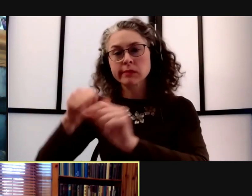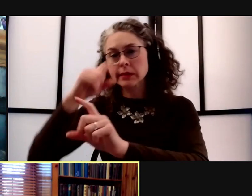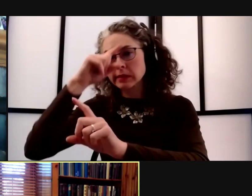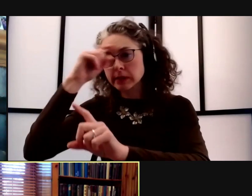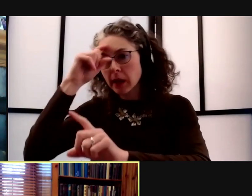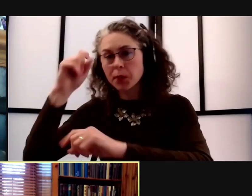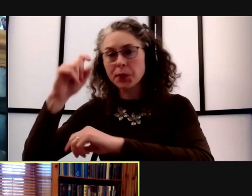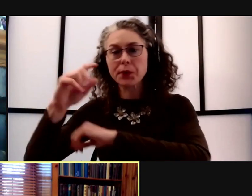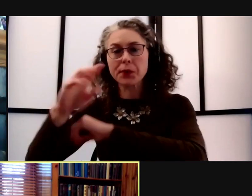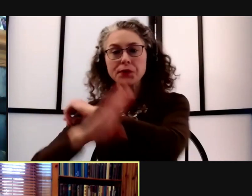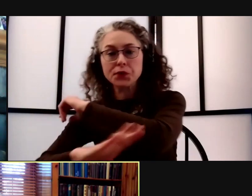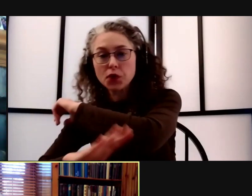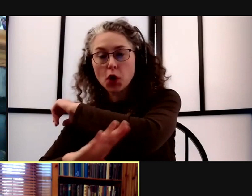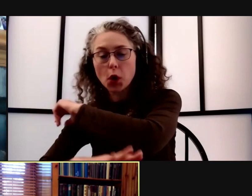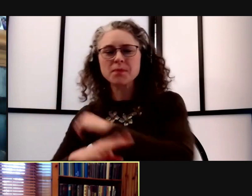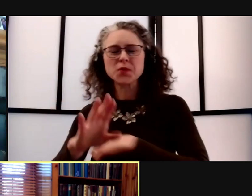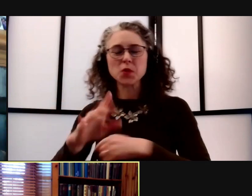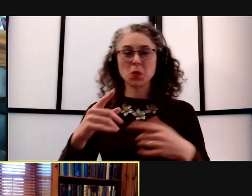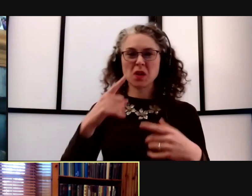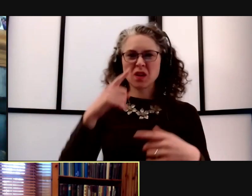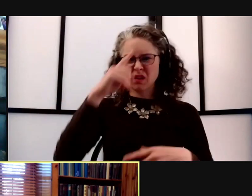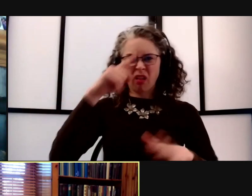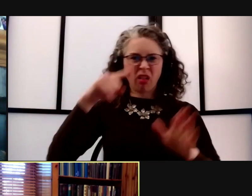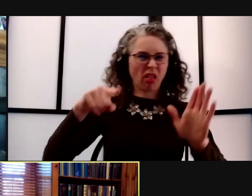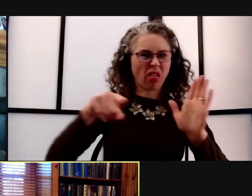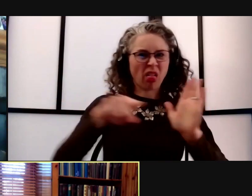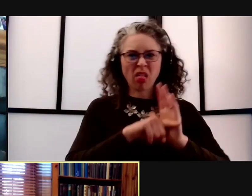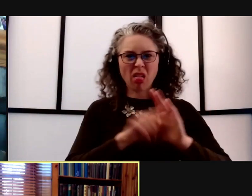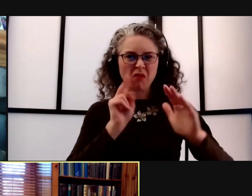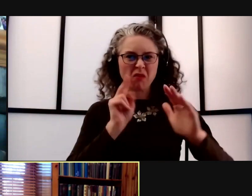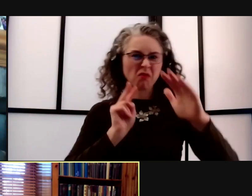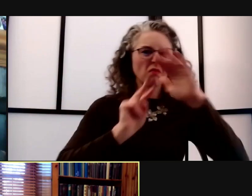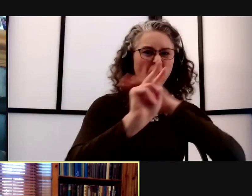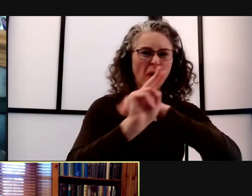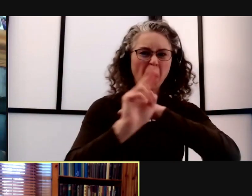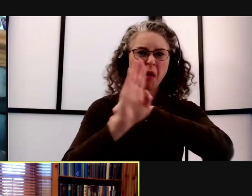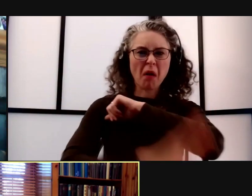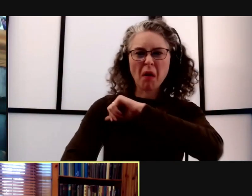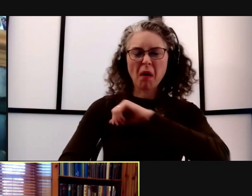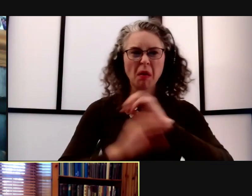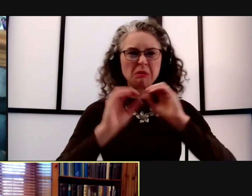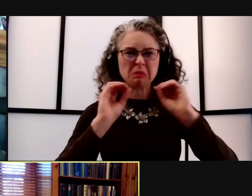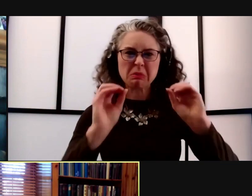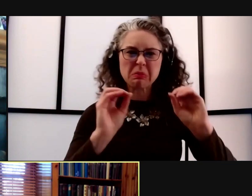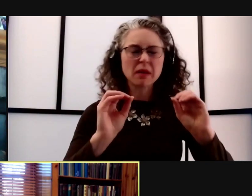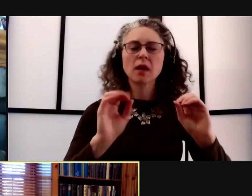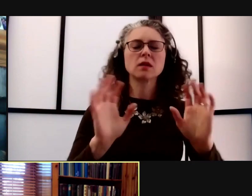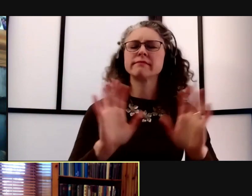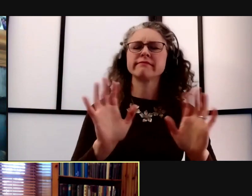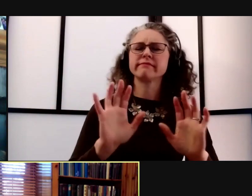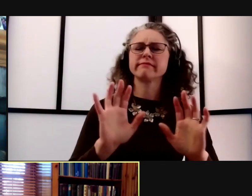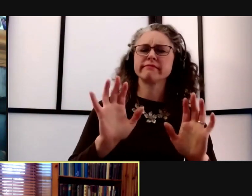So I think it's too pessimistic to project the fall. I think that the current tiers we're working on,